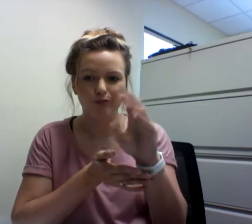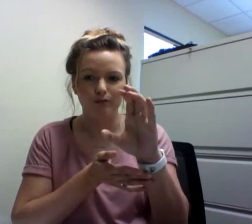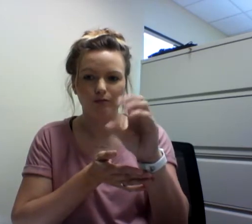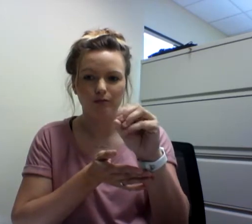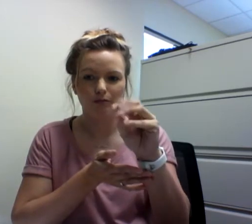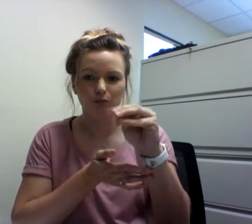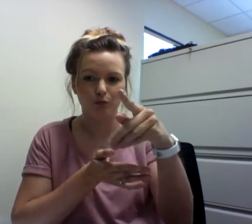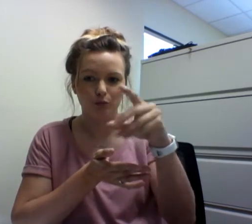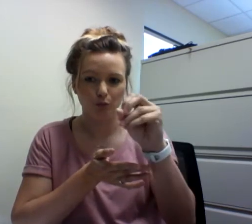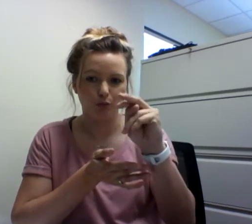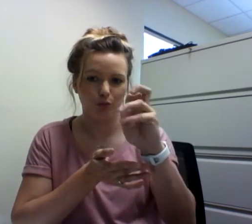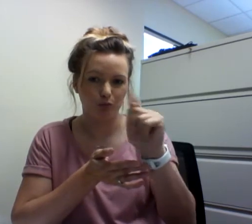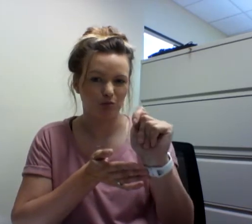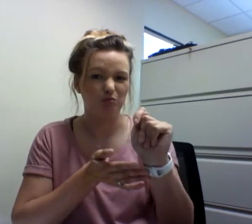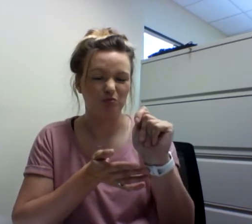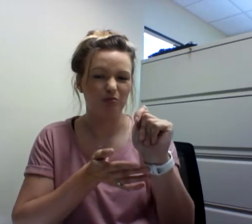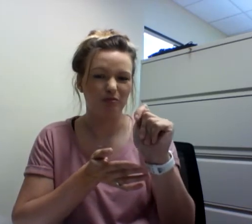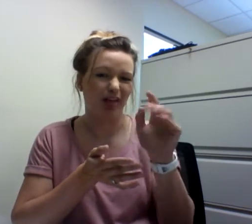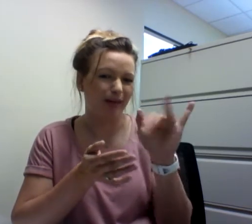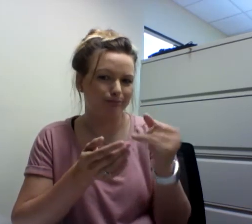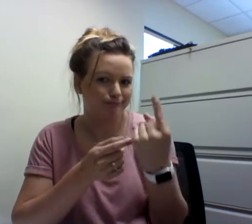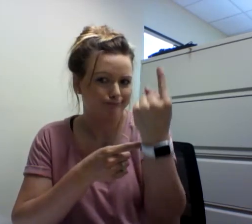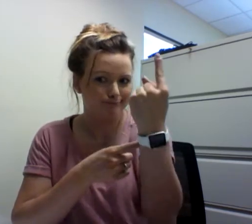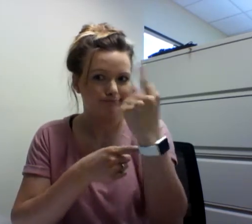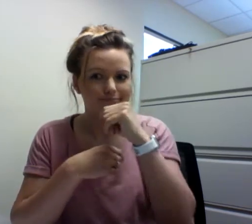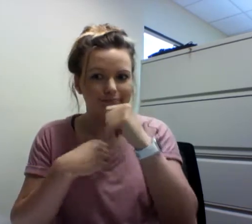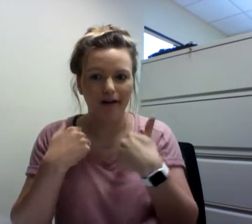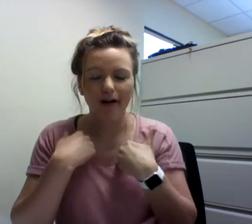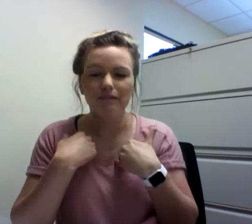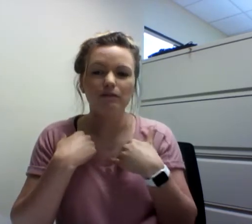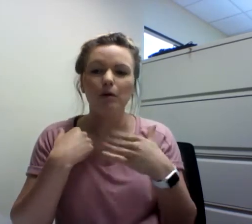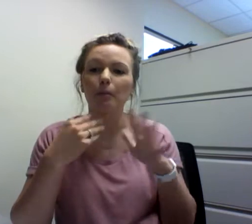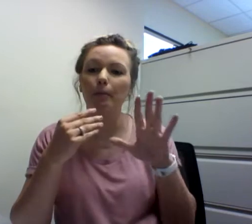ASL has 16 of the 17 components lacking only the written component